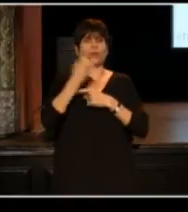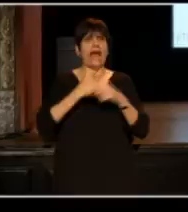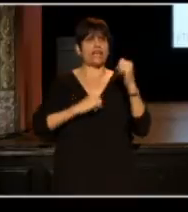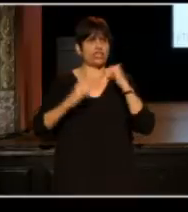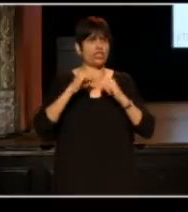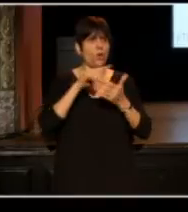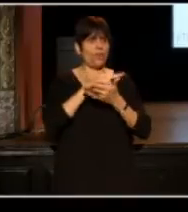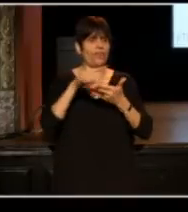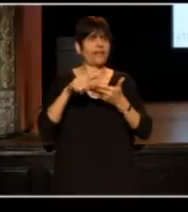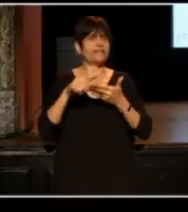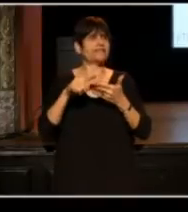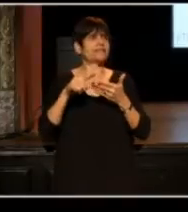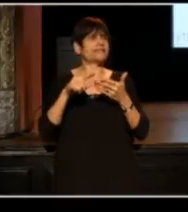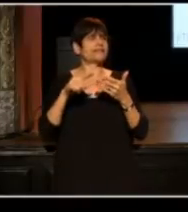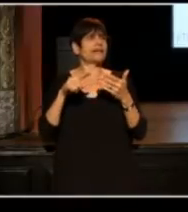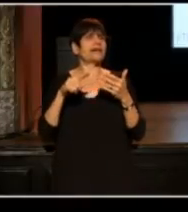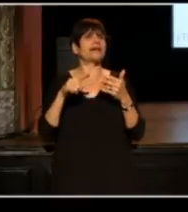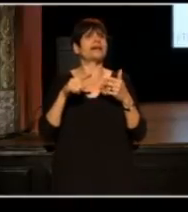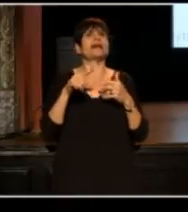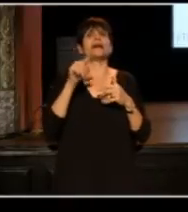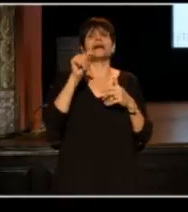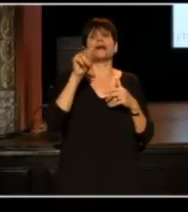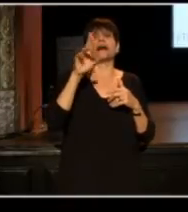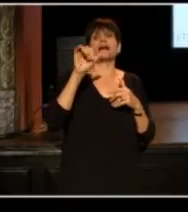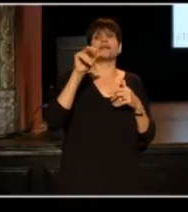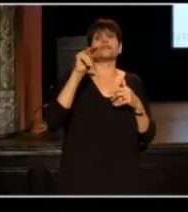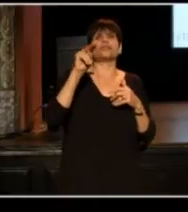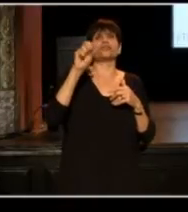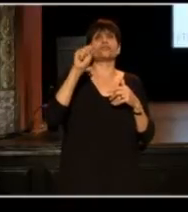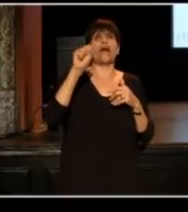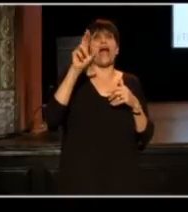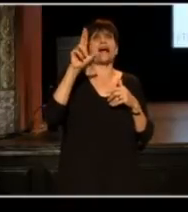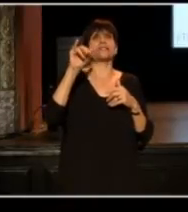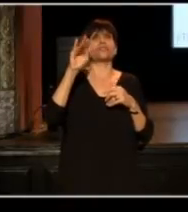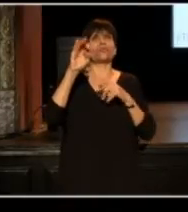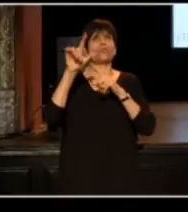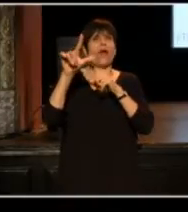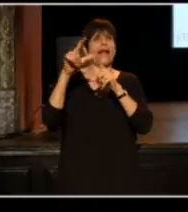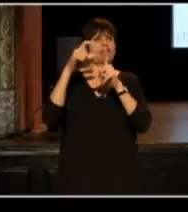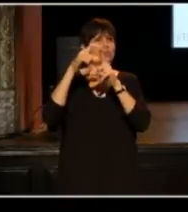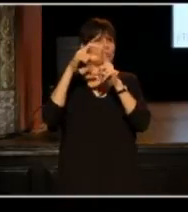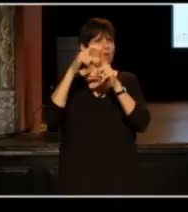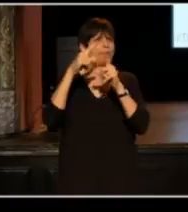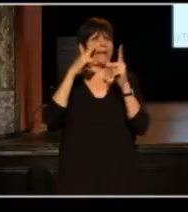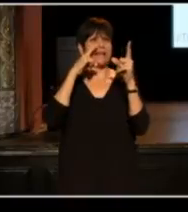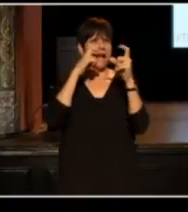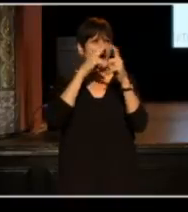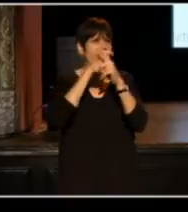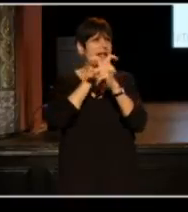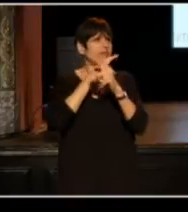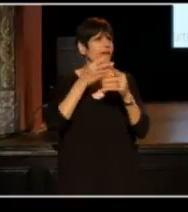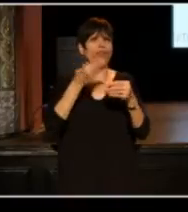and she embraced this term, "transracial" which is a bit of a complex term to just start throwing around,